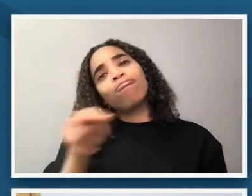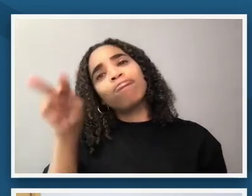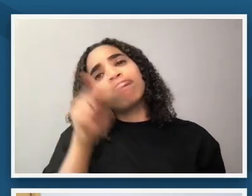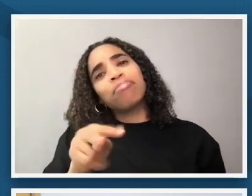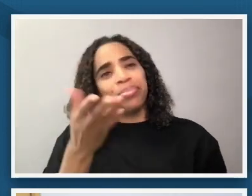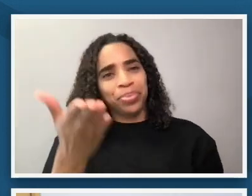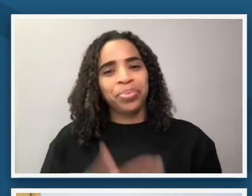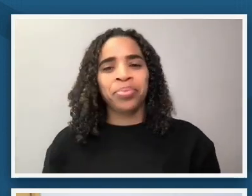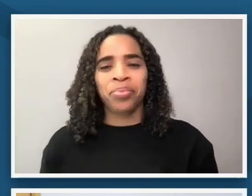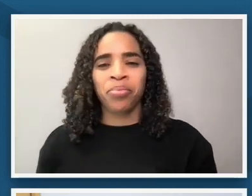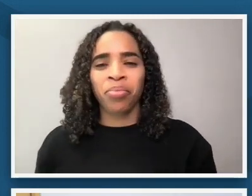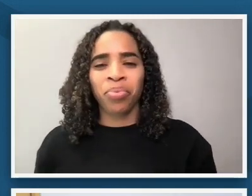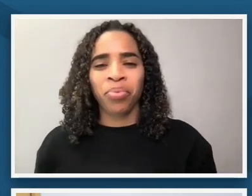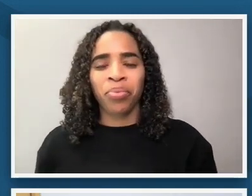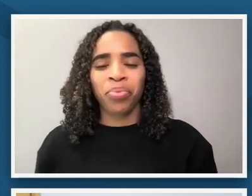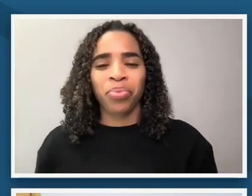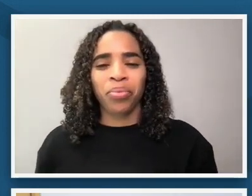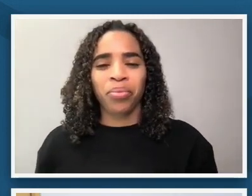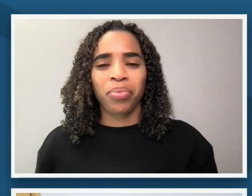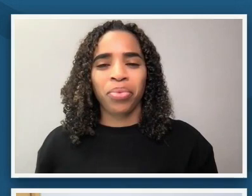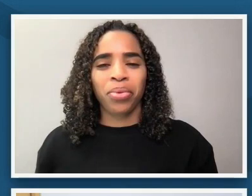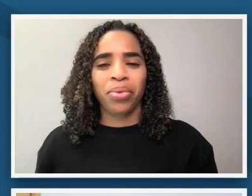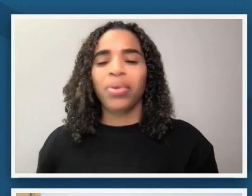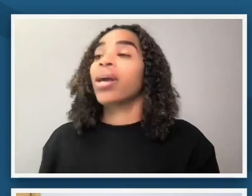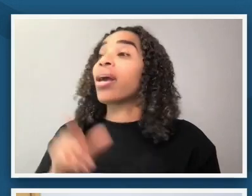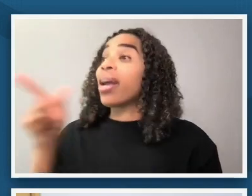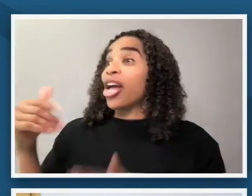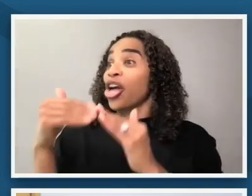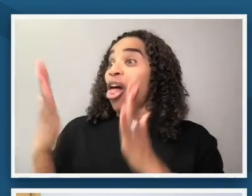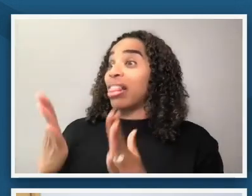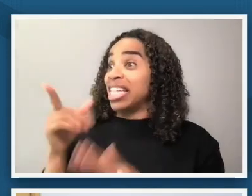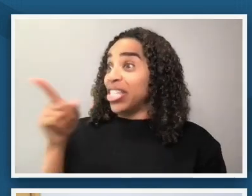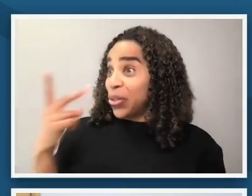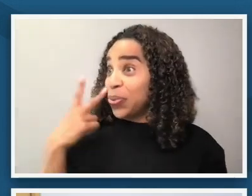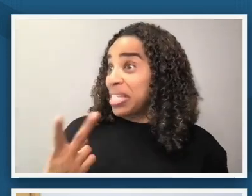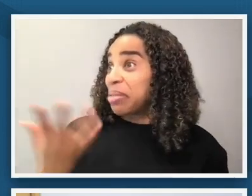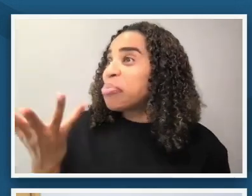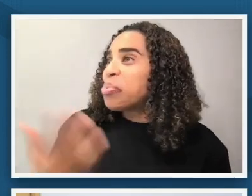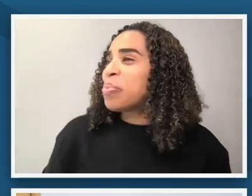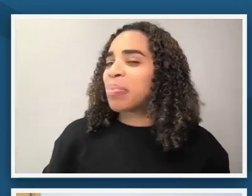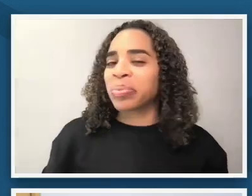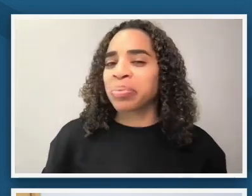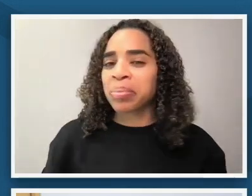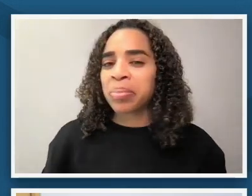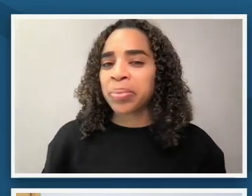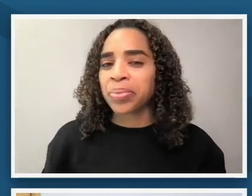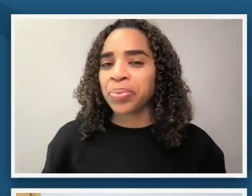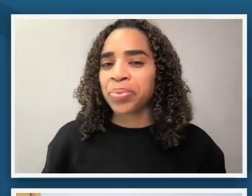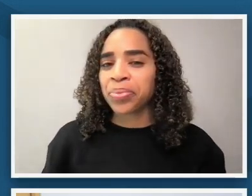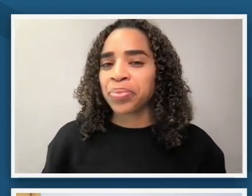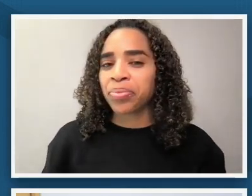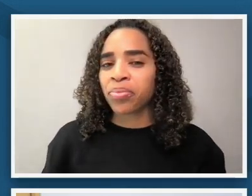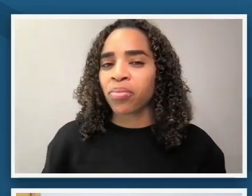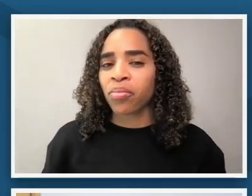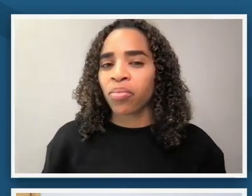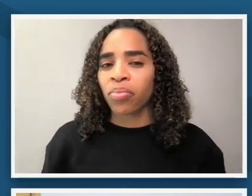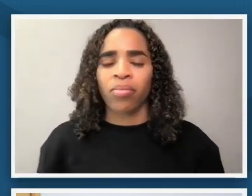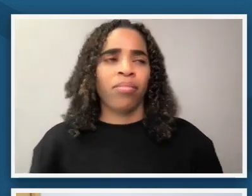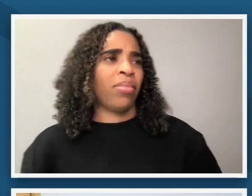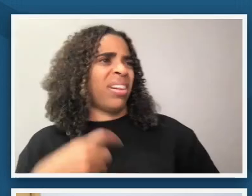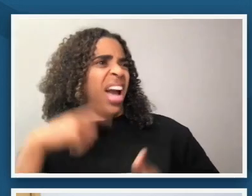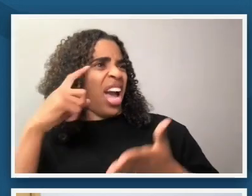asking my colleagues what do you all see